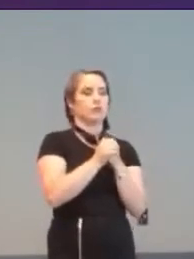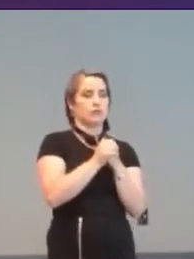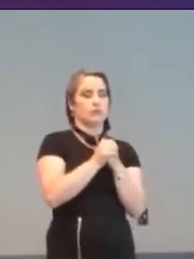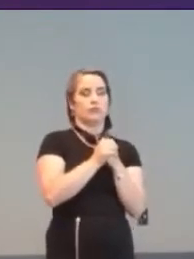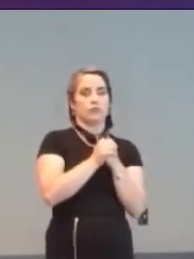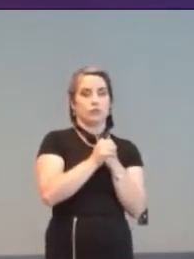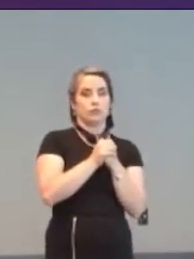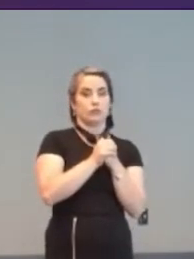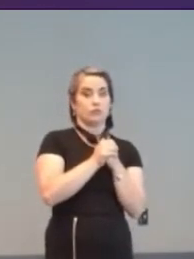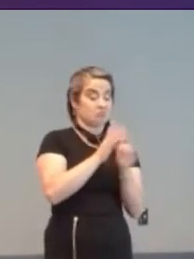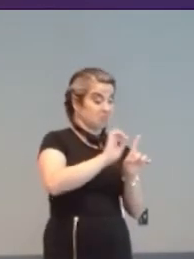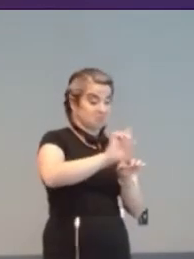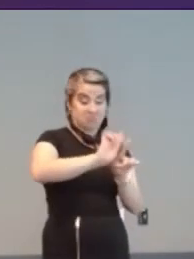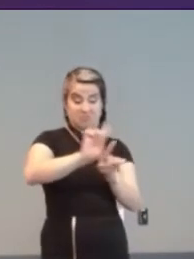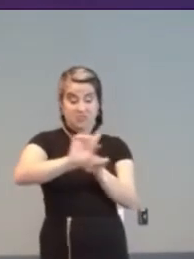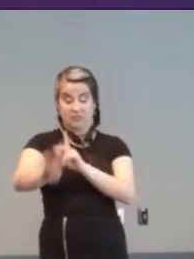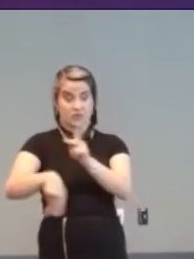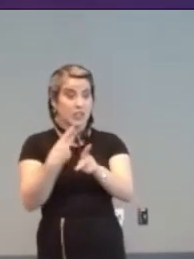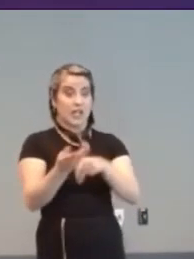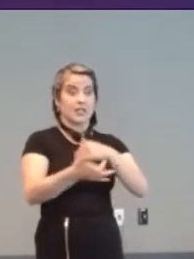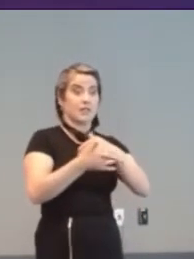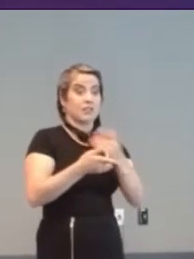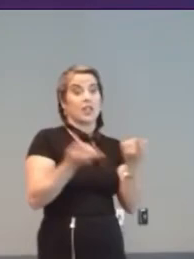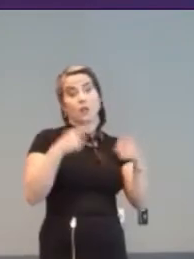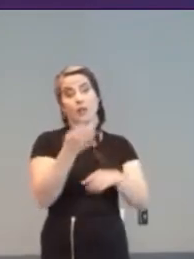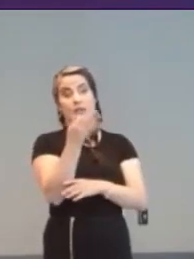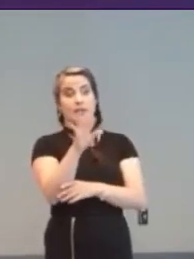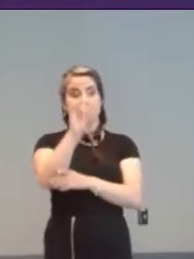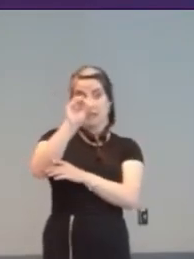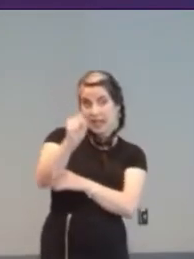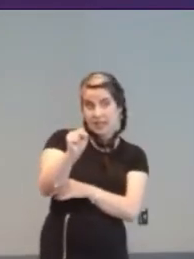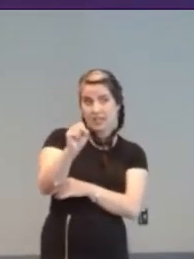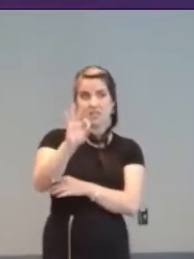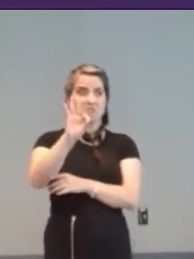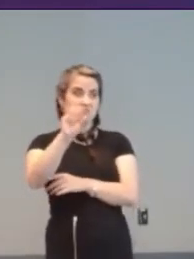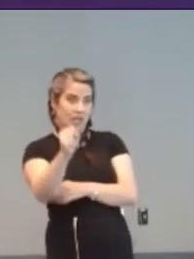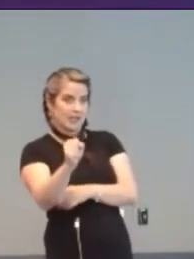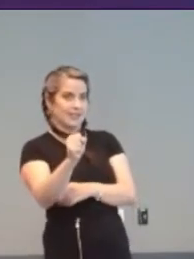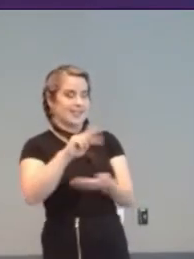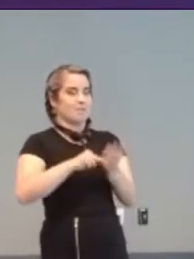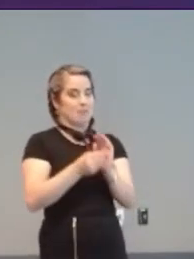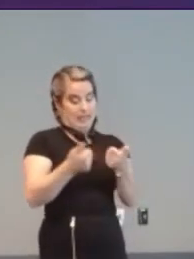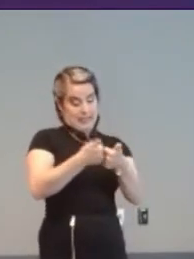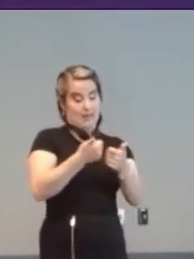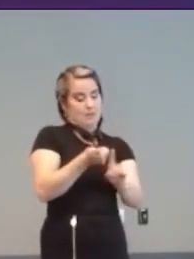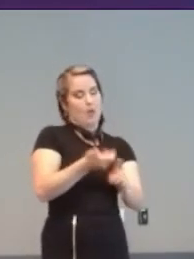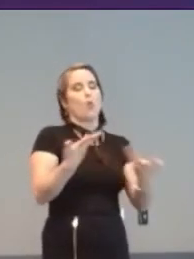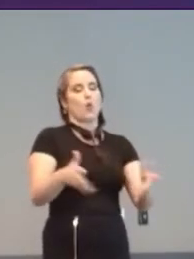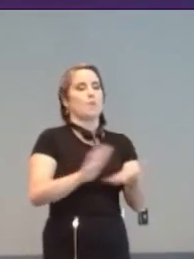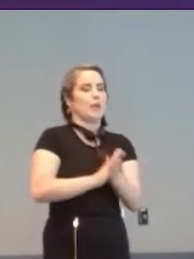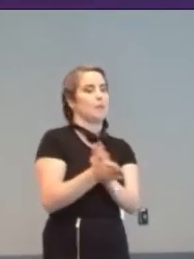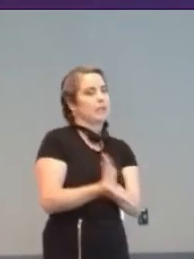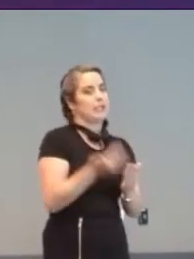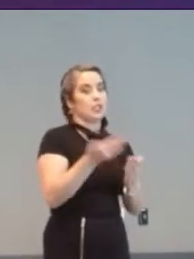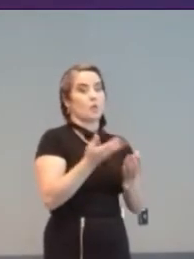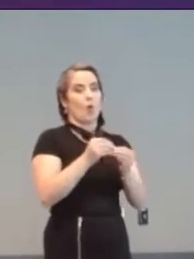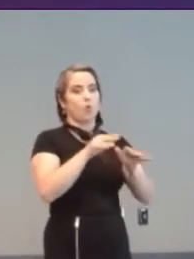A range of devices in the 1980s and 90s could make games a lot easier. Slowmo and freeze frame